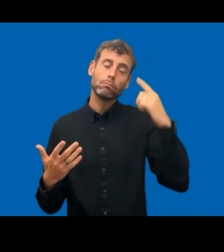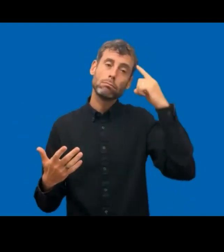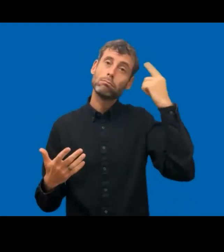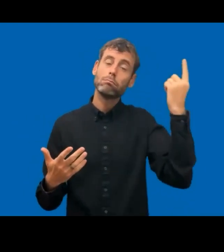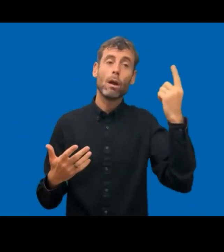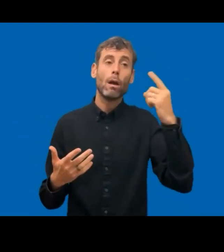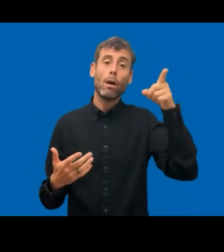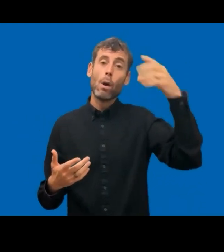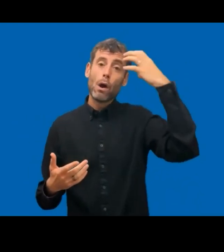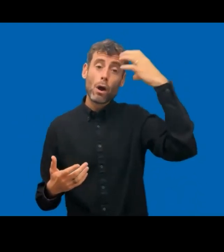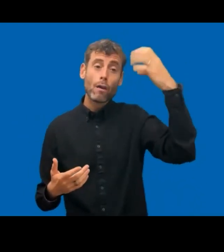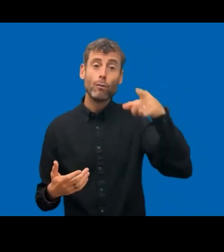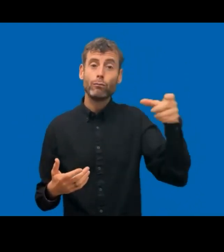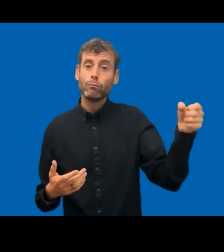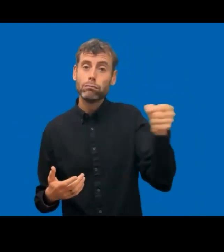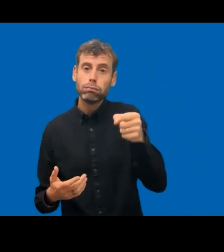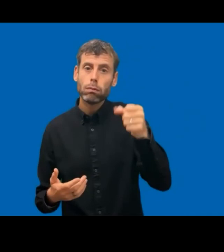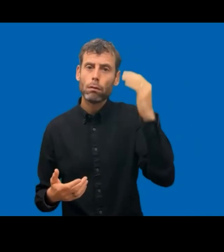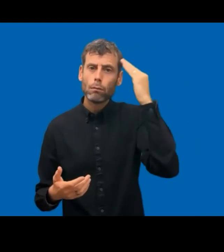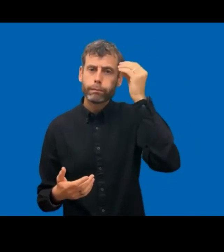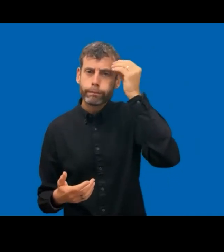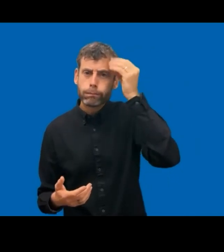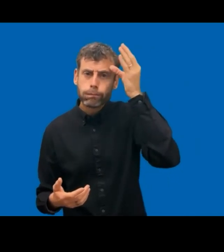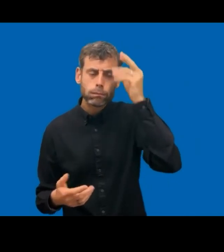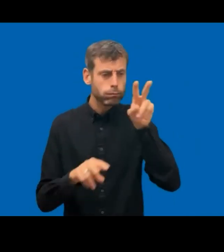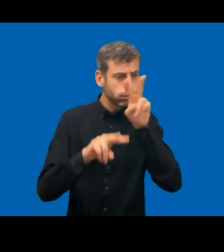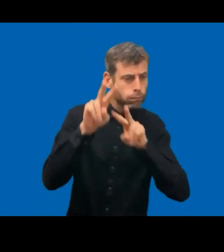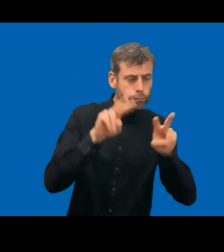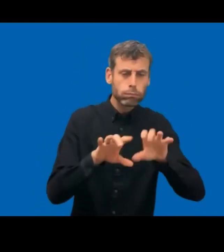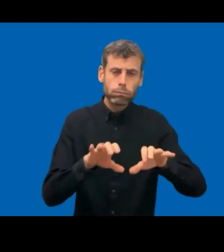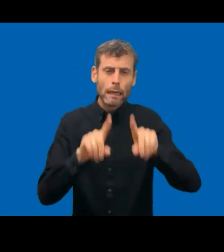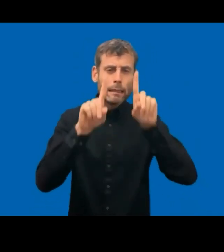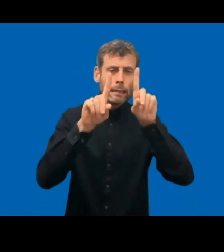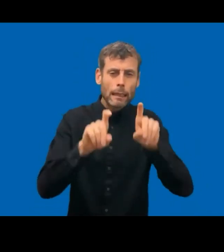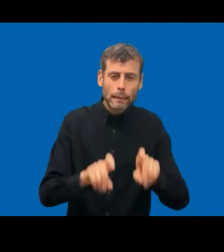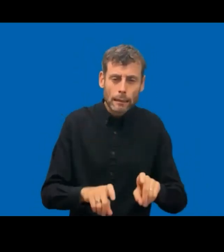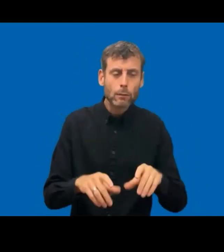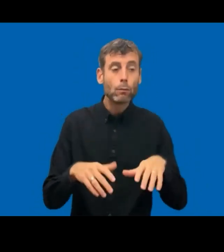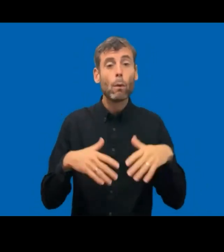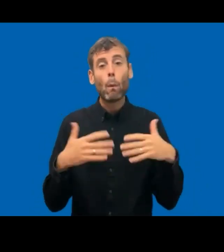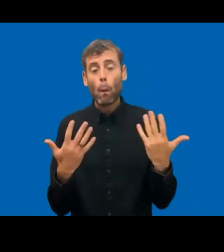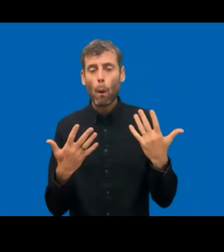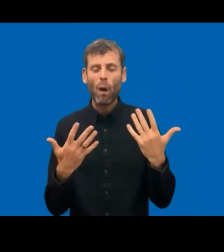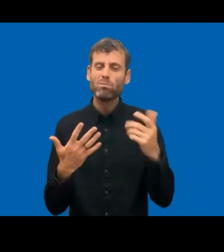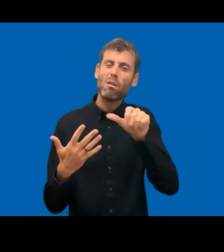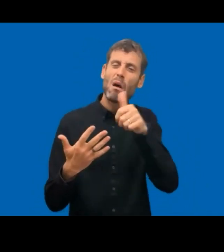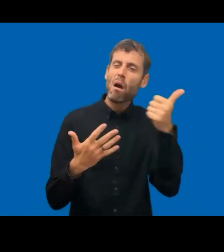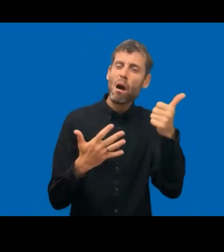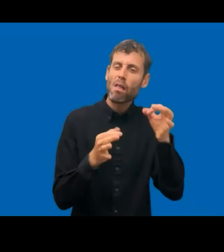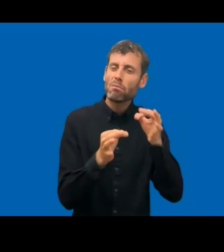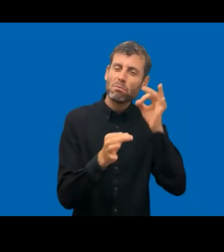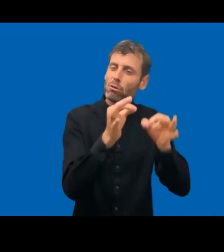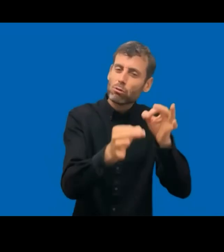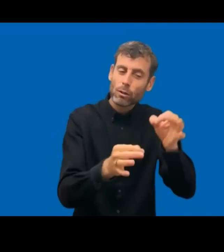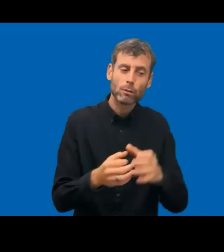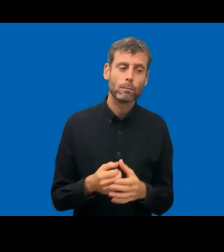The aim is, of course, that when everybody by 1st of February 2023, are due to have